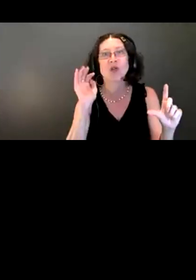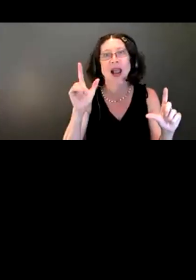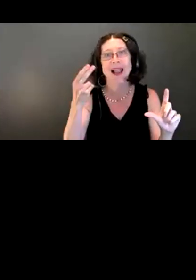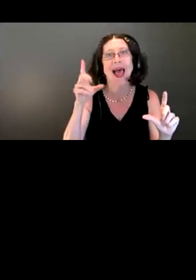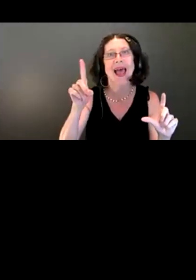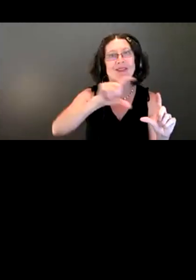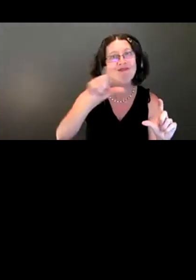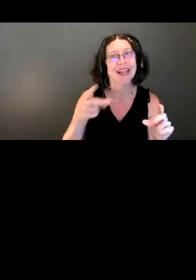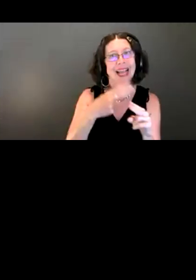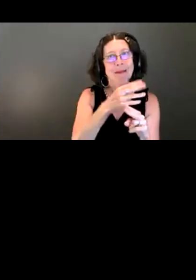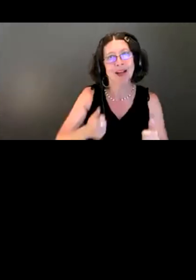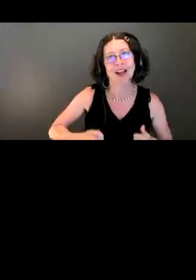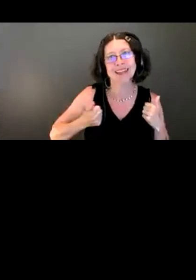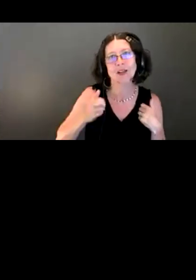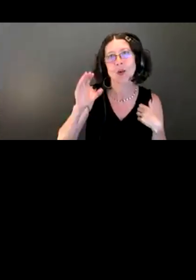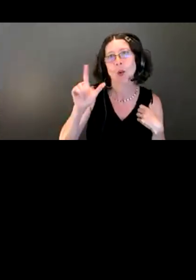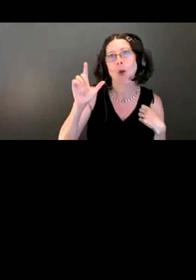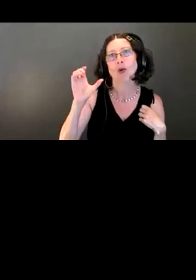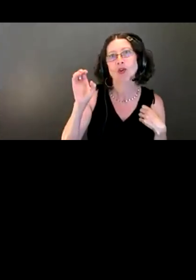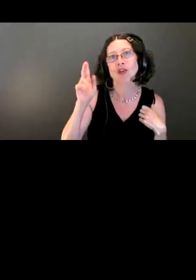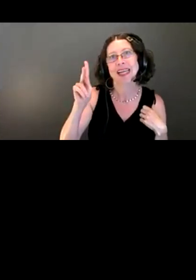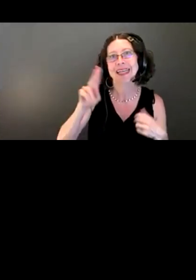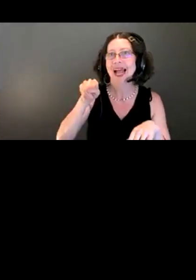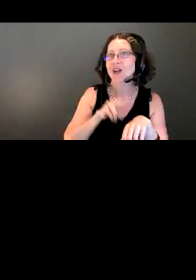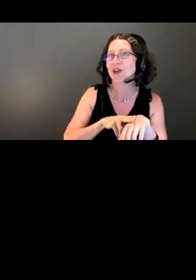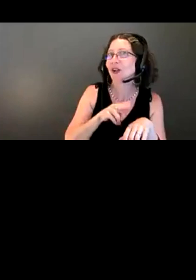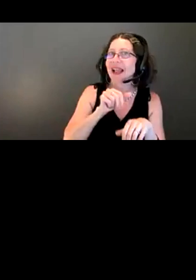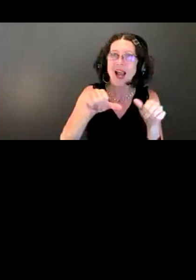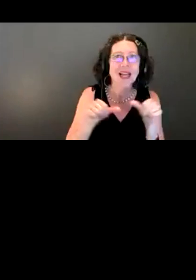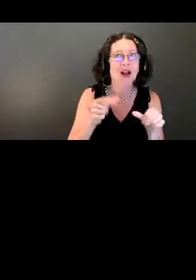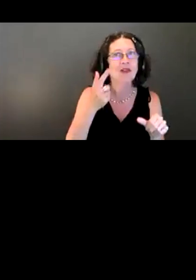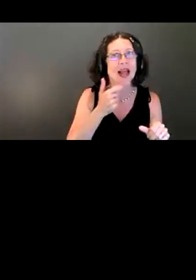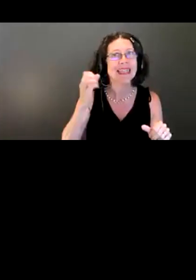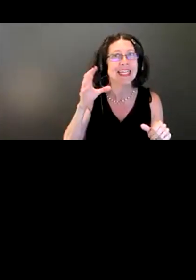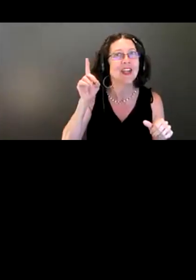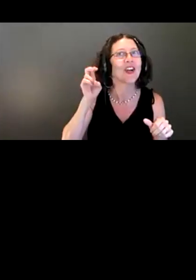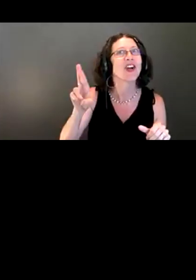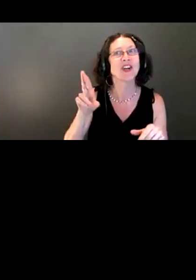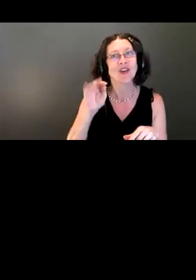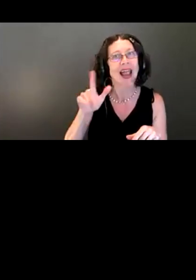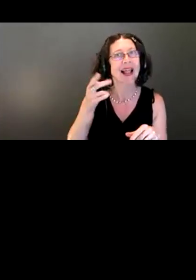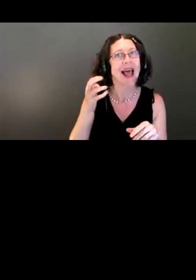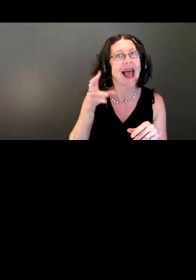It reads Coal Creek Natural Area, Red Cedar Trailhead, 5433,